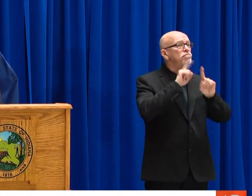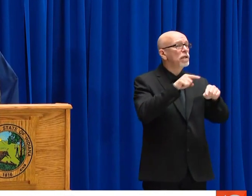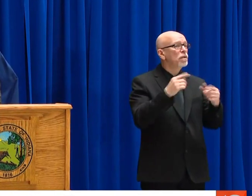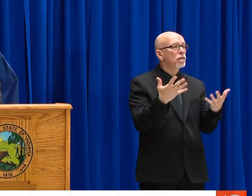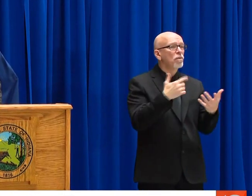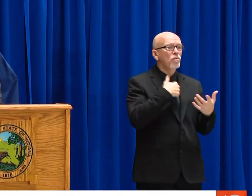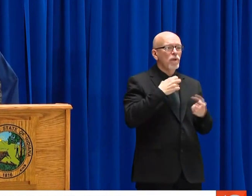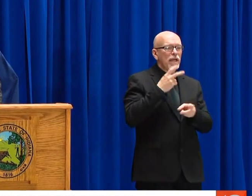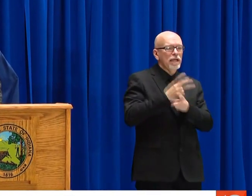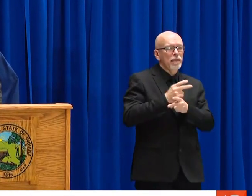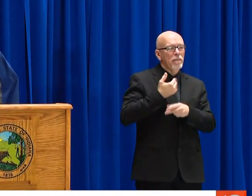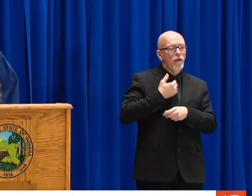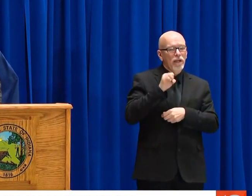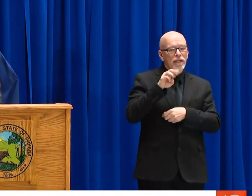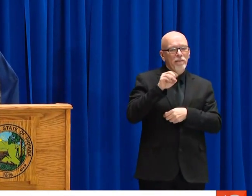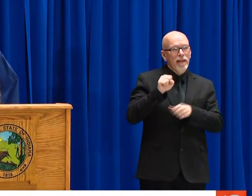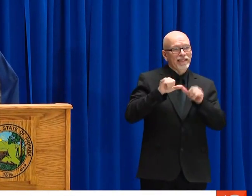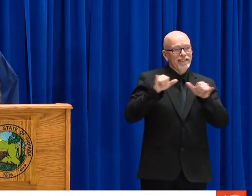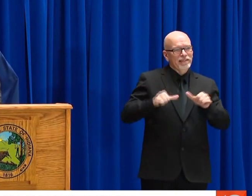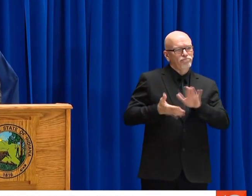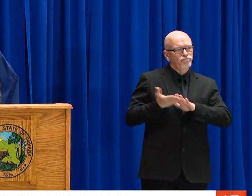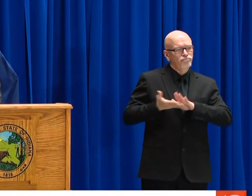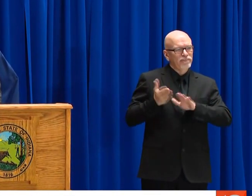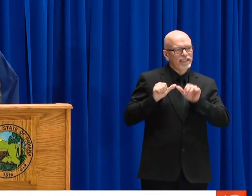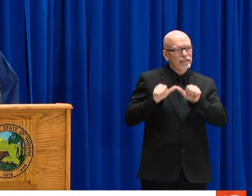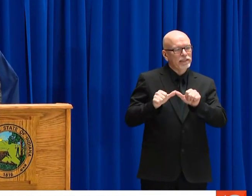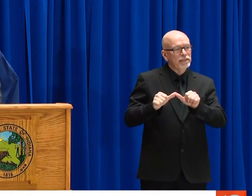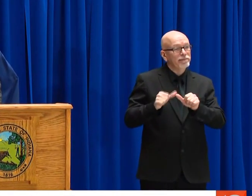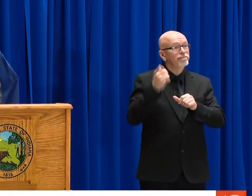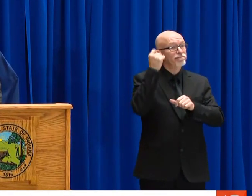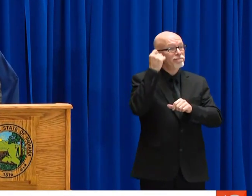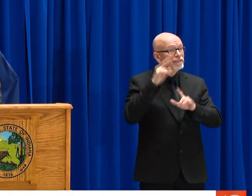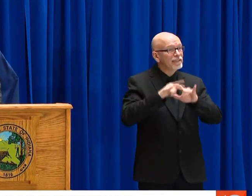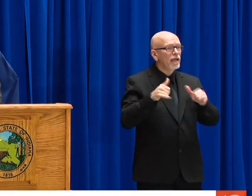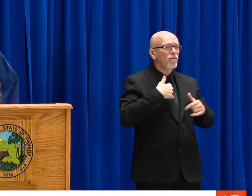PART OF A COORDINATED EFFORT TO RESPOND TO COVID-19.